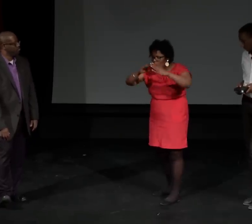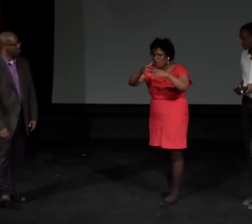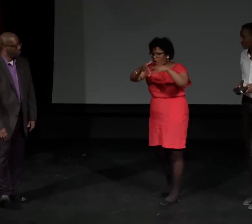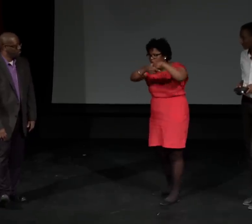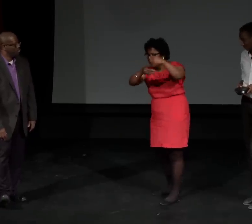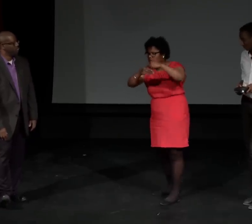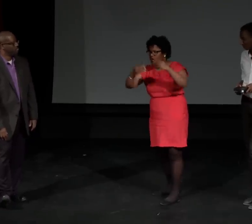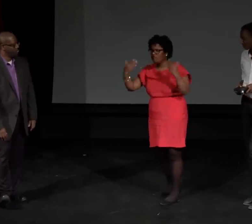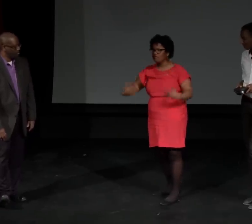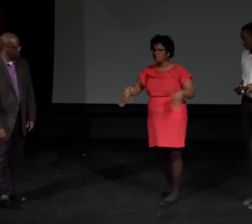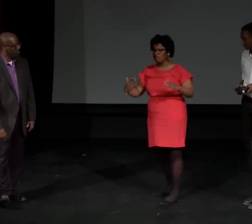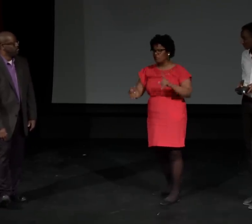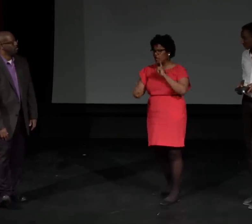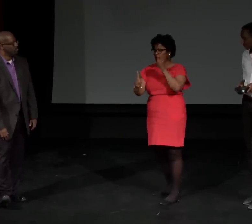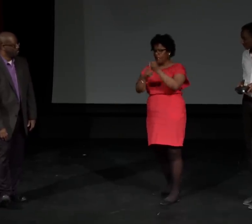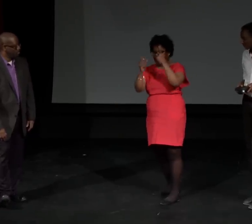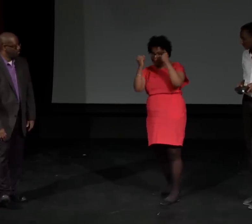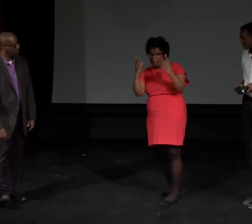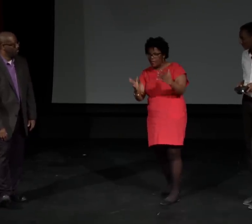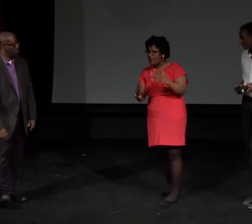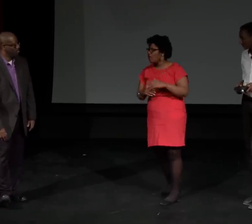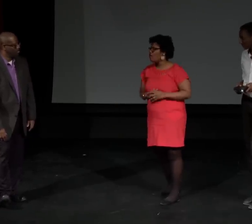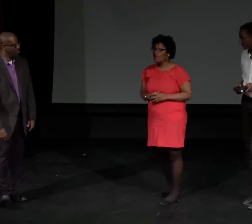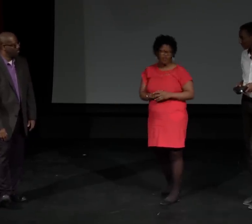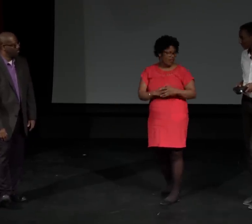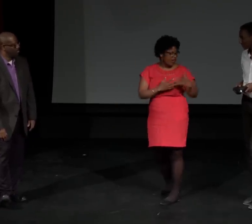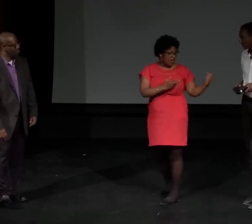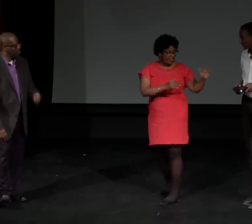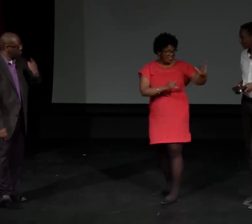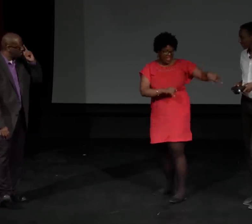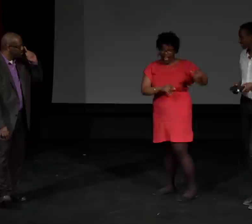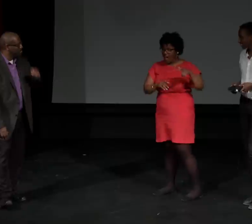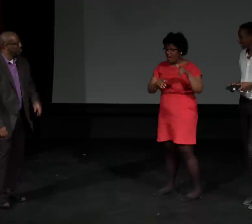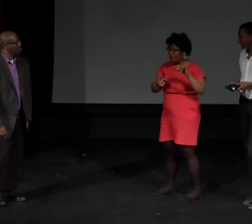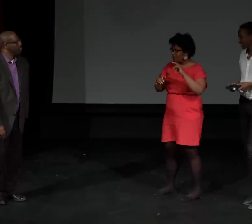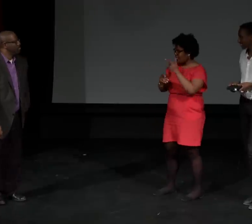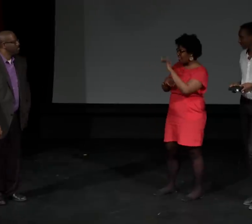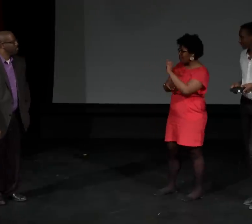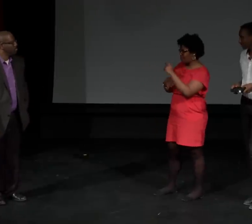very important information with our community and those who are outside of our community.